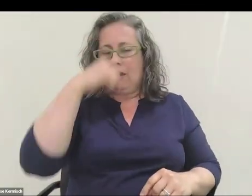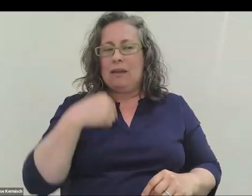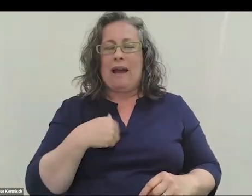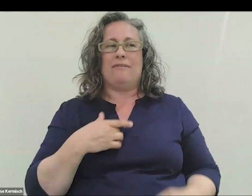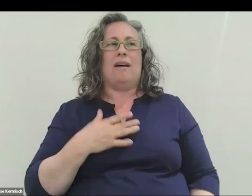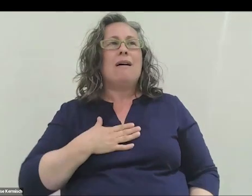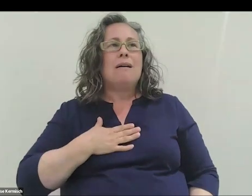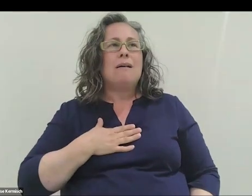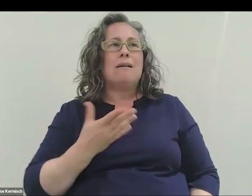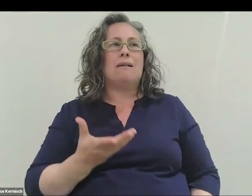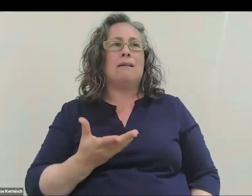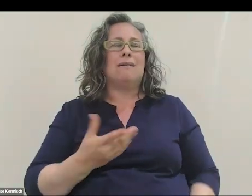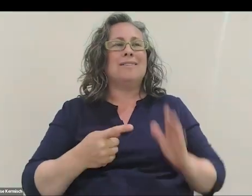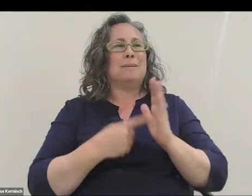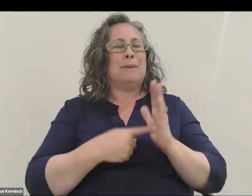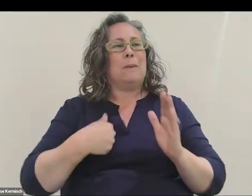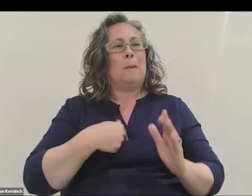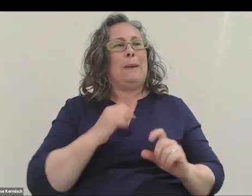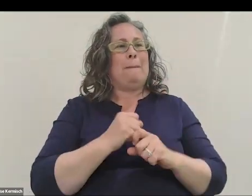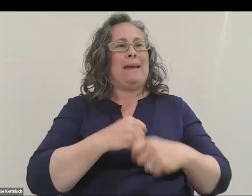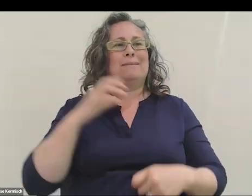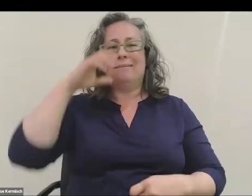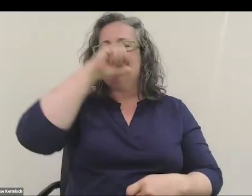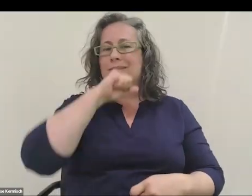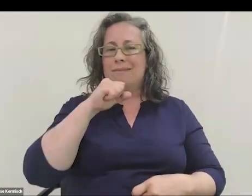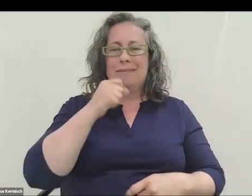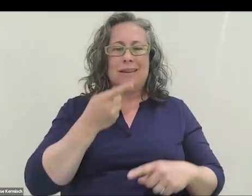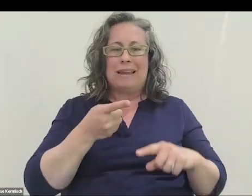I just felt like sometimes we make assumptions that we can't,